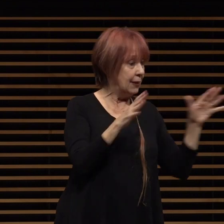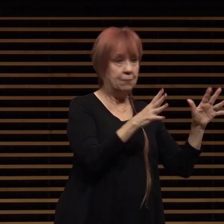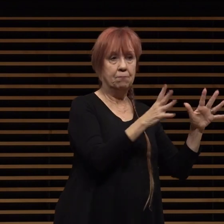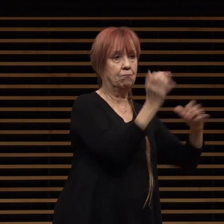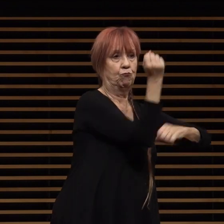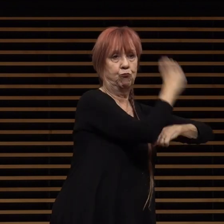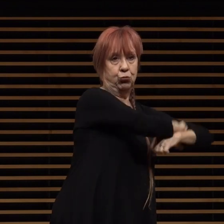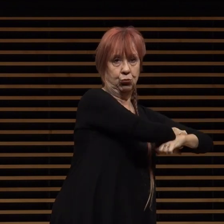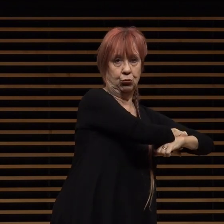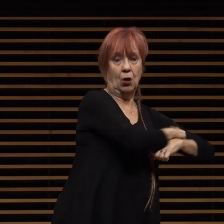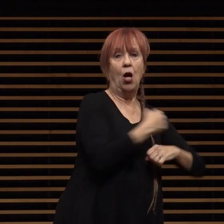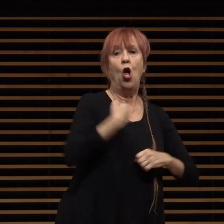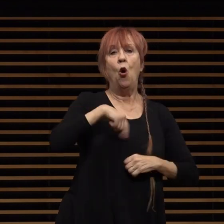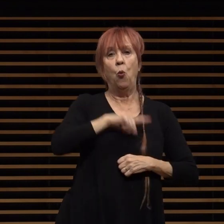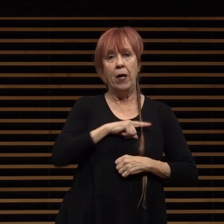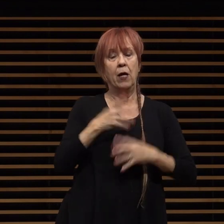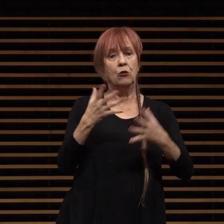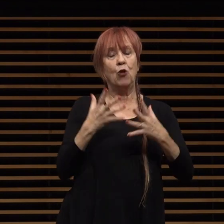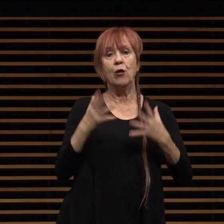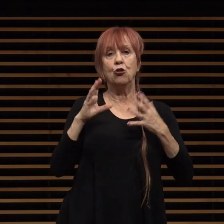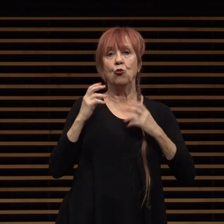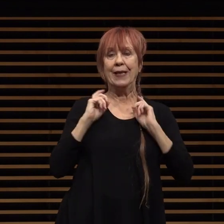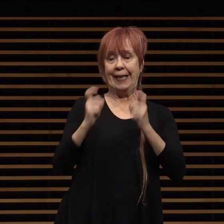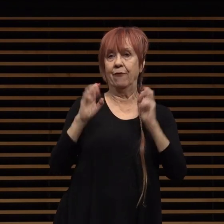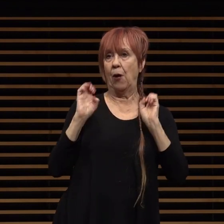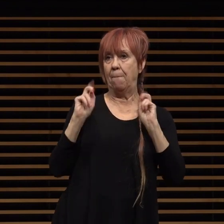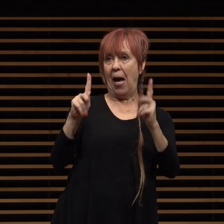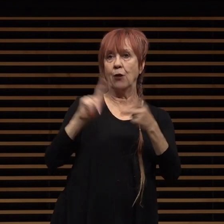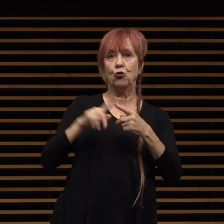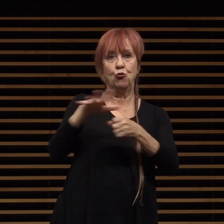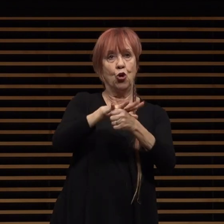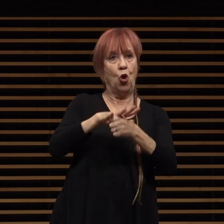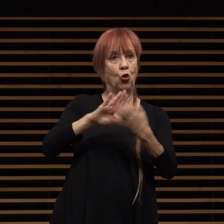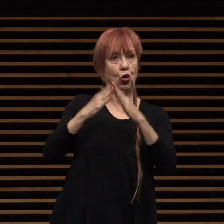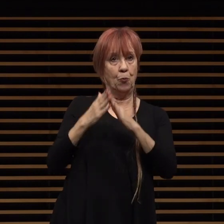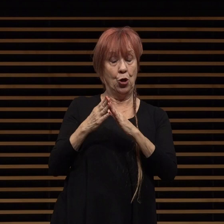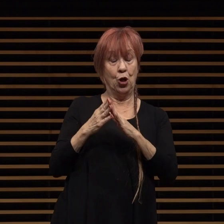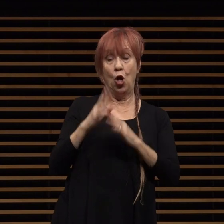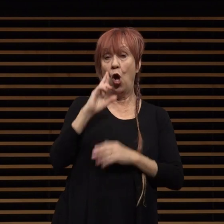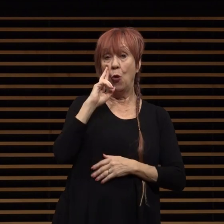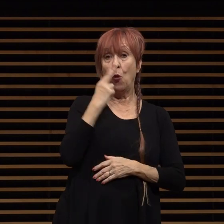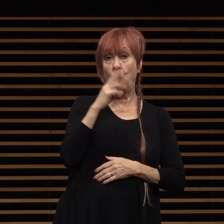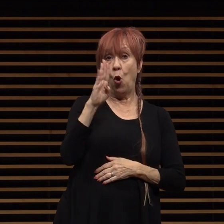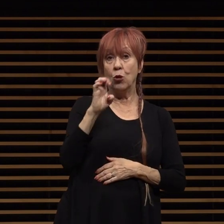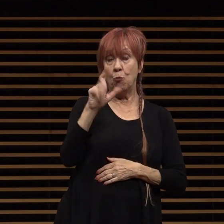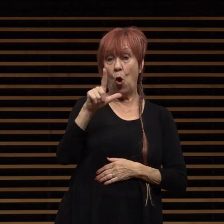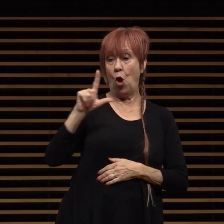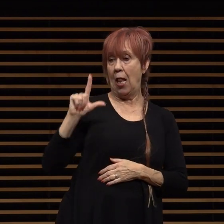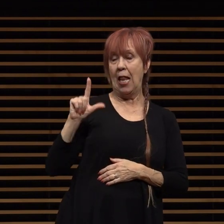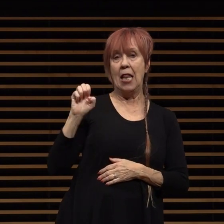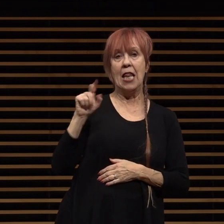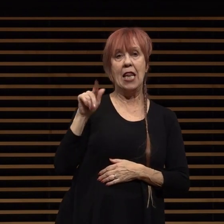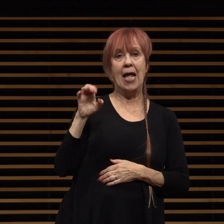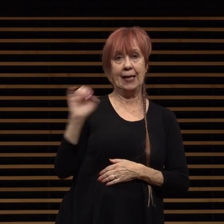local community and that was no different during the pandemic the rose bowl legacy foundation